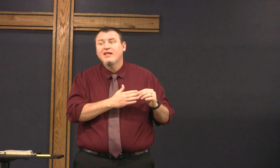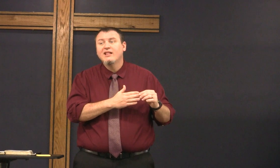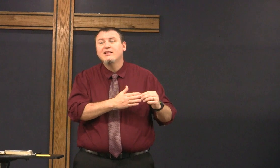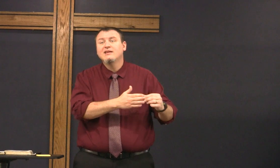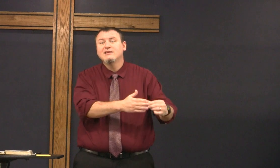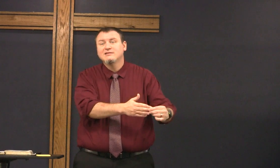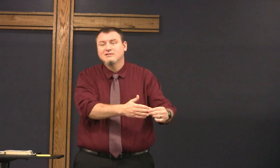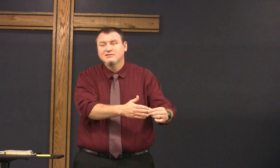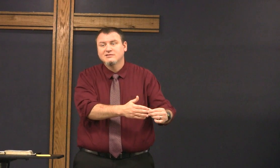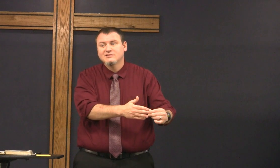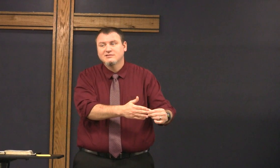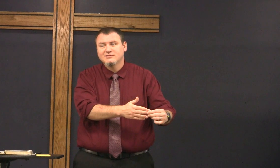it's the one